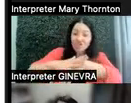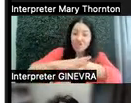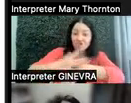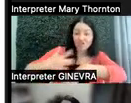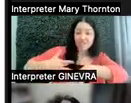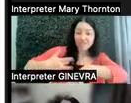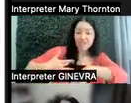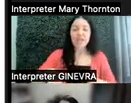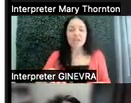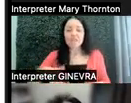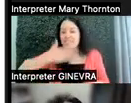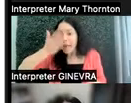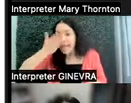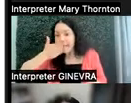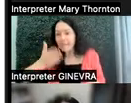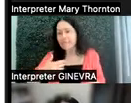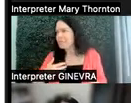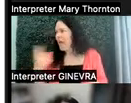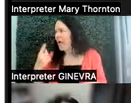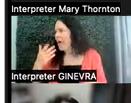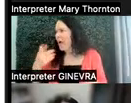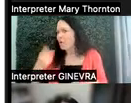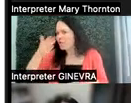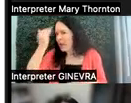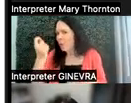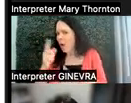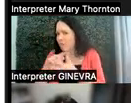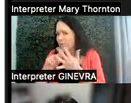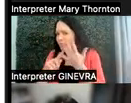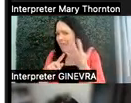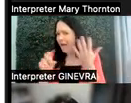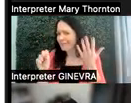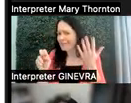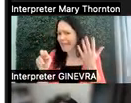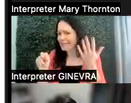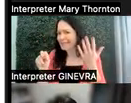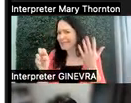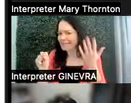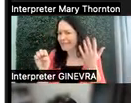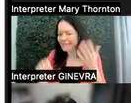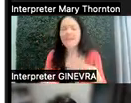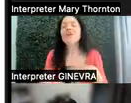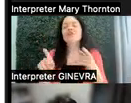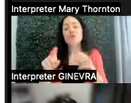I always forget one. So you can either use the environment that you teach in or the environment that you're in now, if you're still